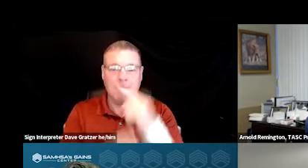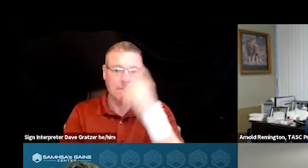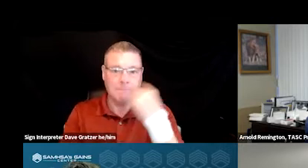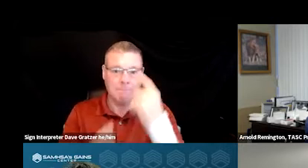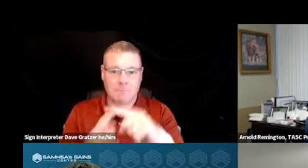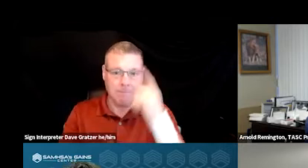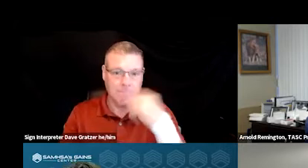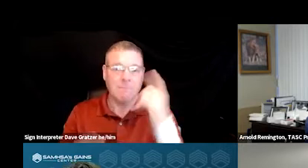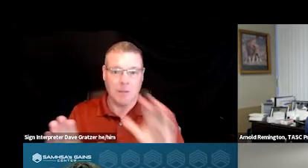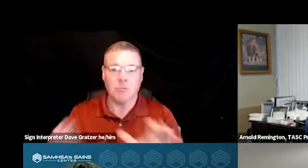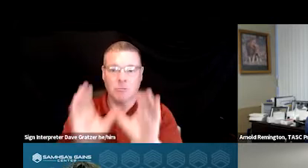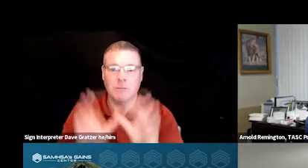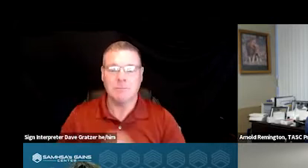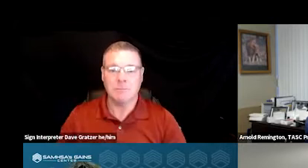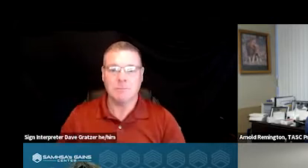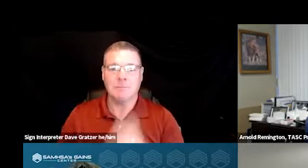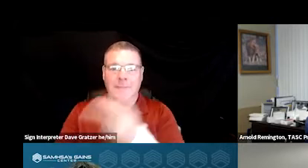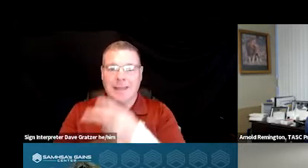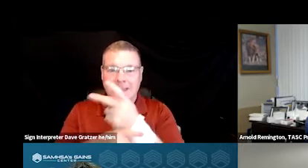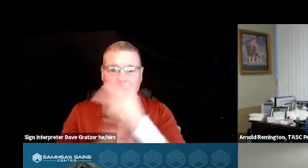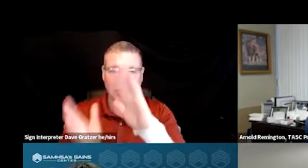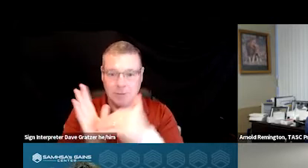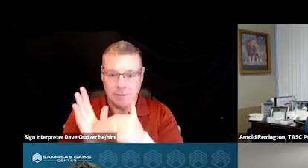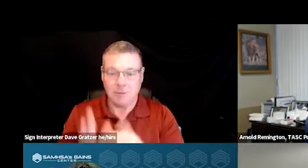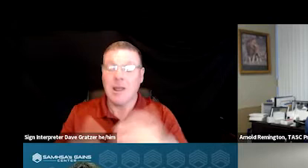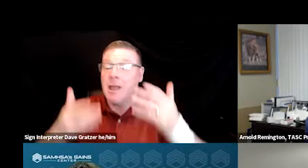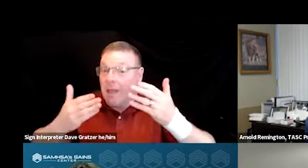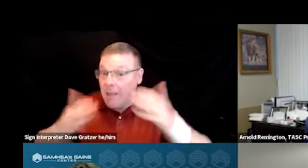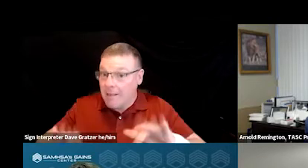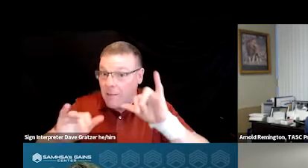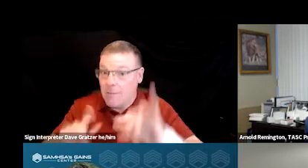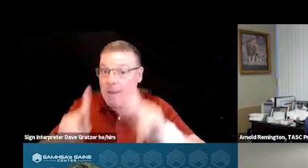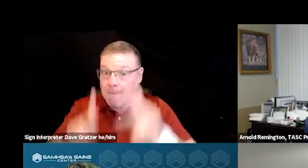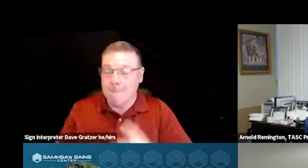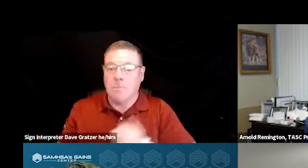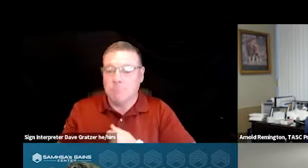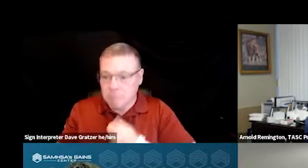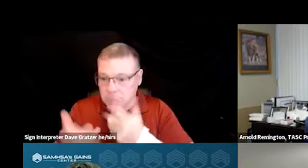in our Crisis Care Center, allowing them to release other law enforcement,